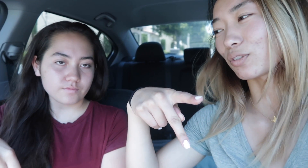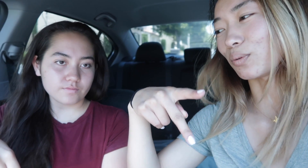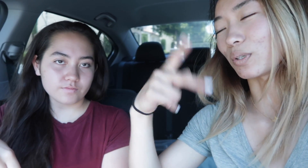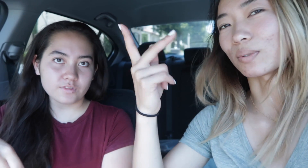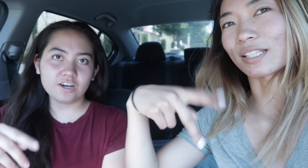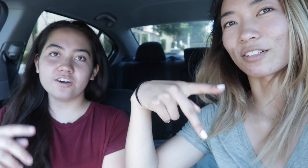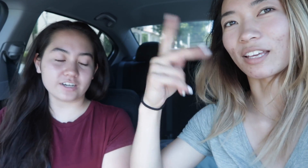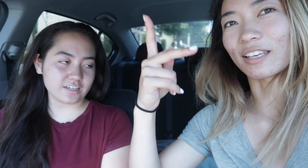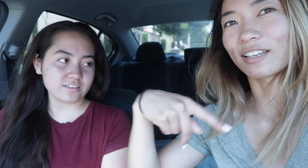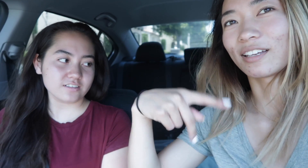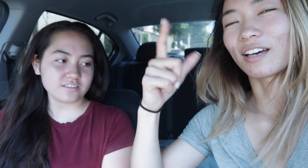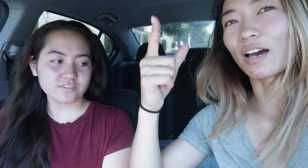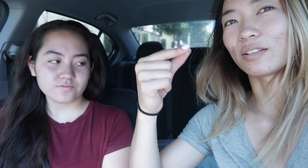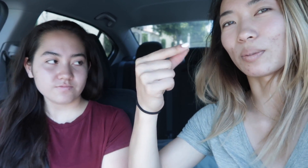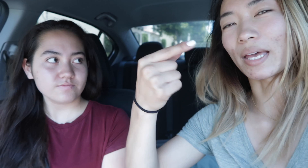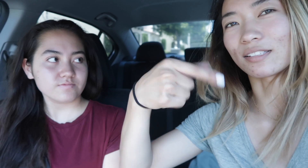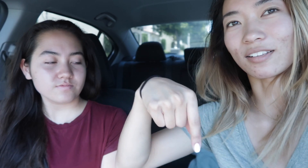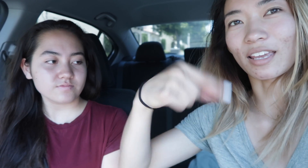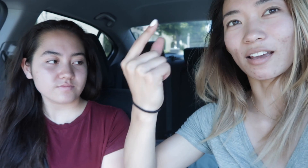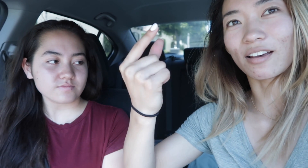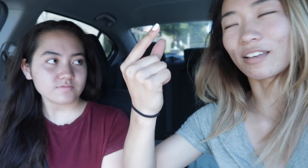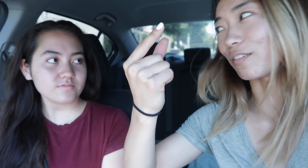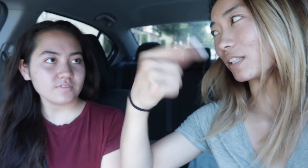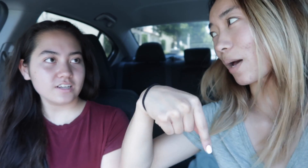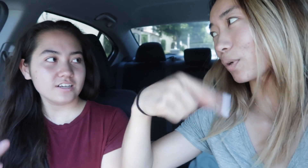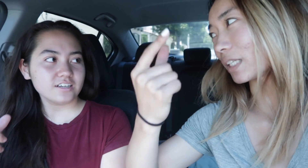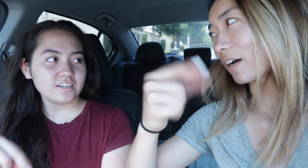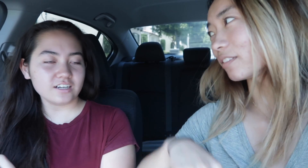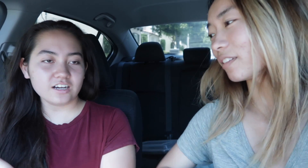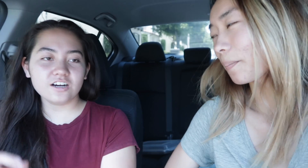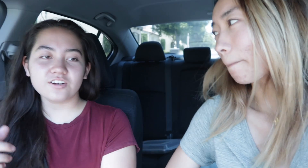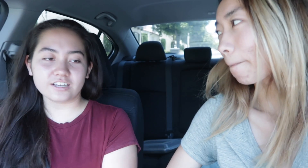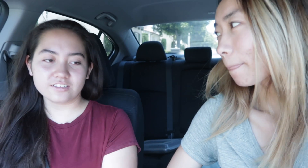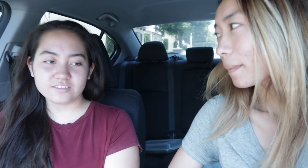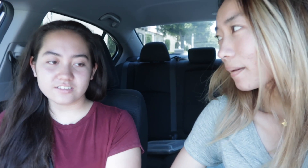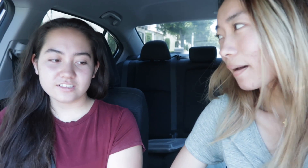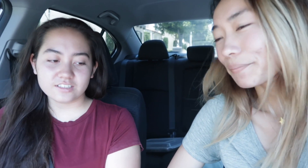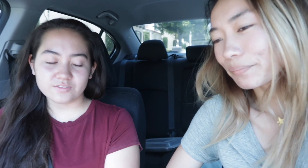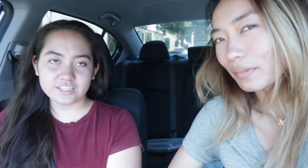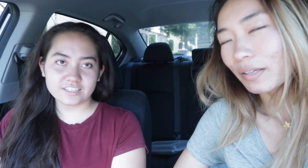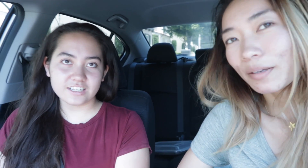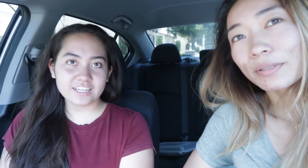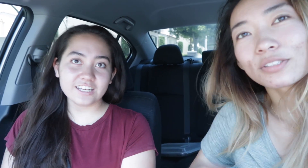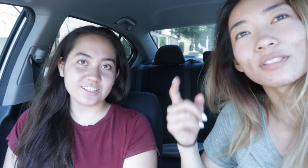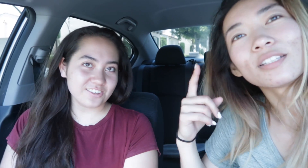So those are the weird ones. depends on like if it's up or down oh, okay I kind of know it